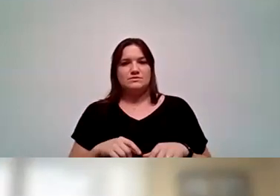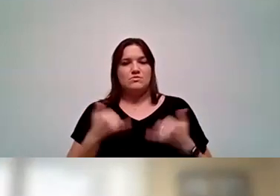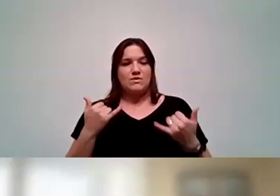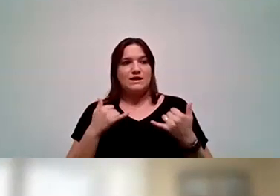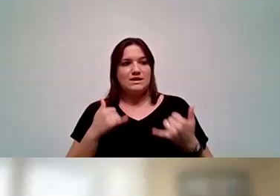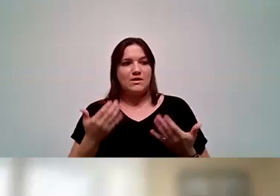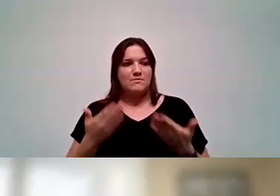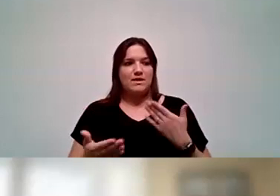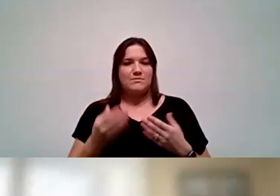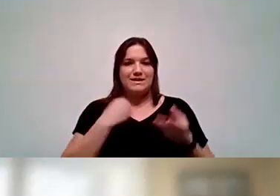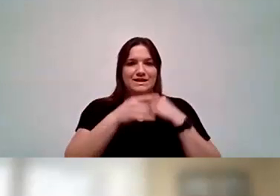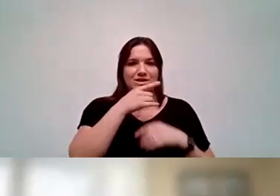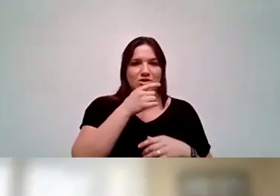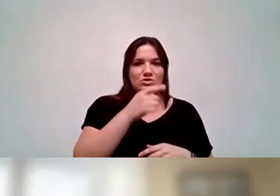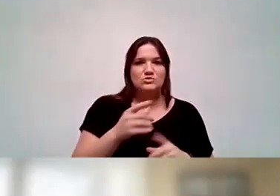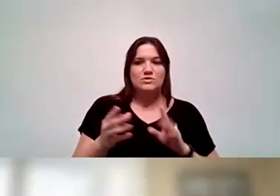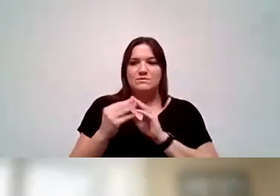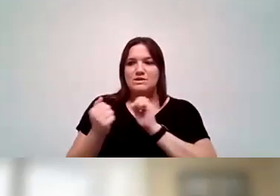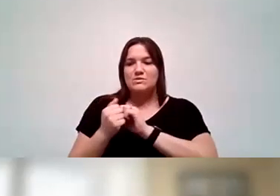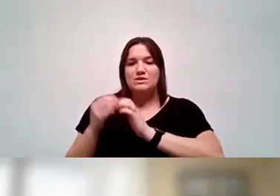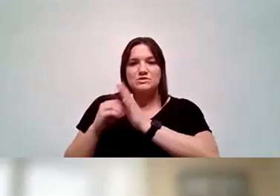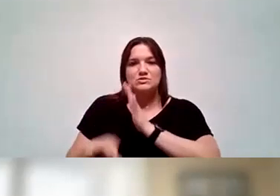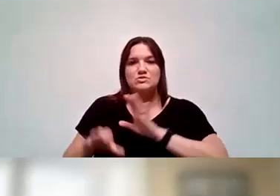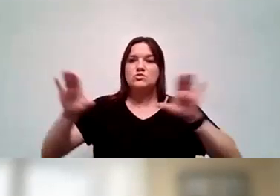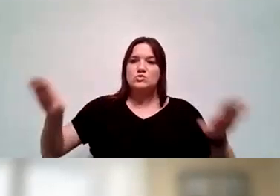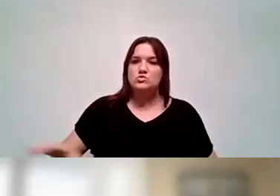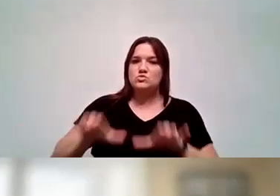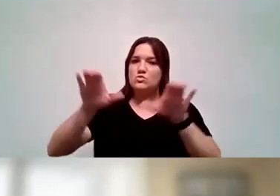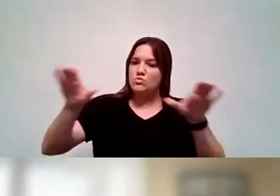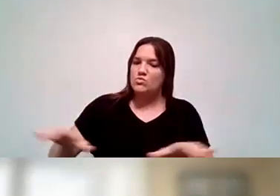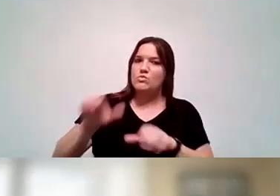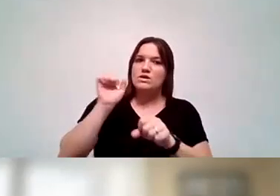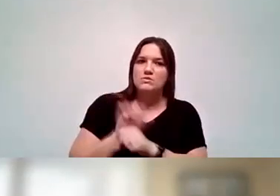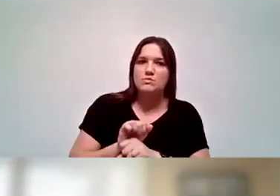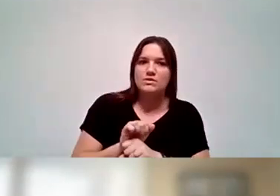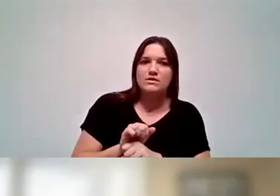maybe either eating lunch or meeting with a student, you're doing that work and that's why we're seeing our enrollment improve.